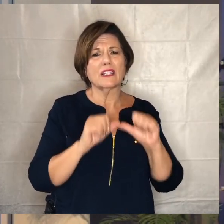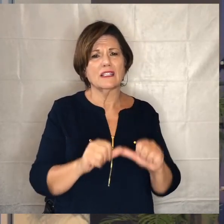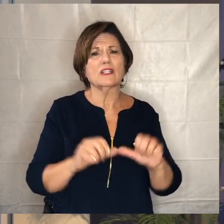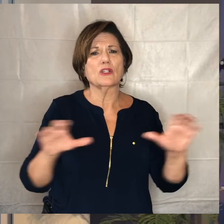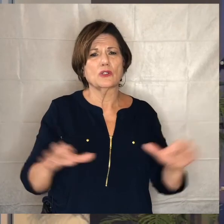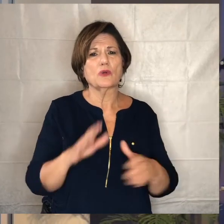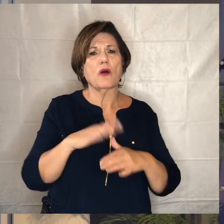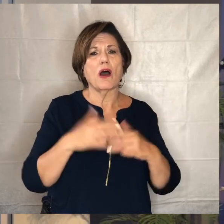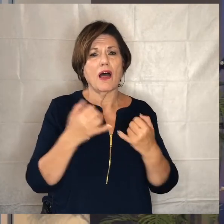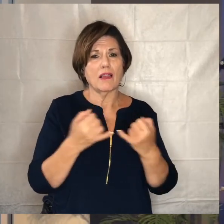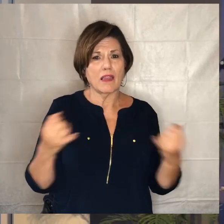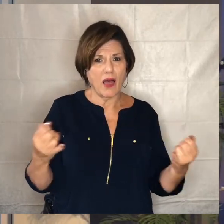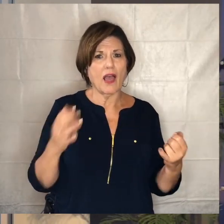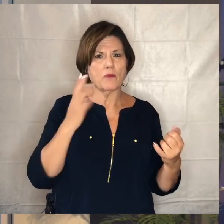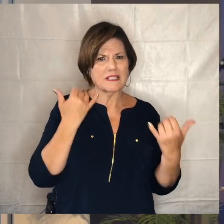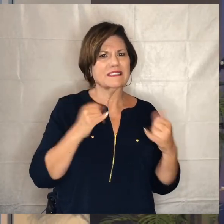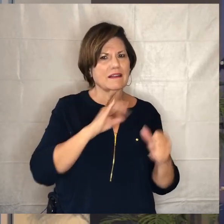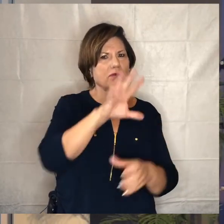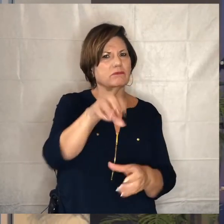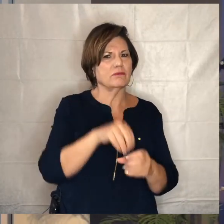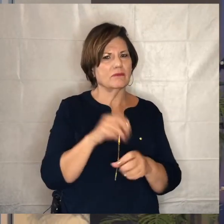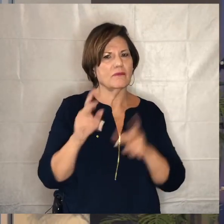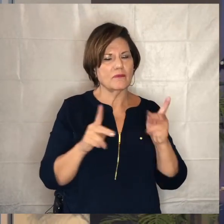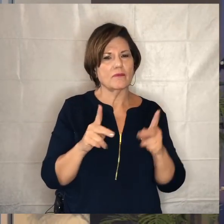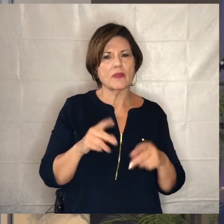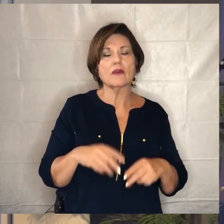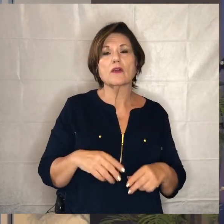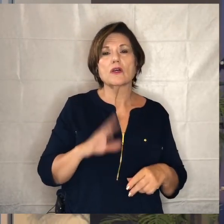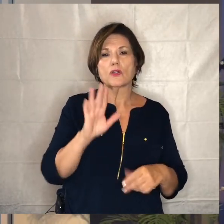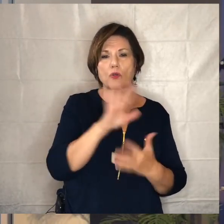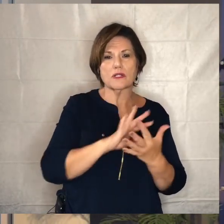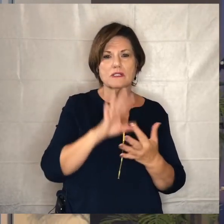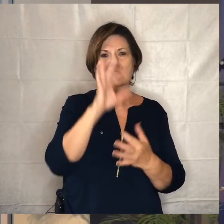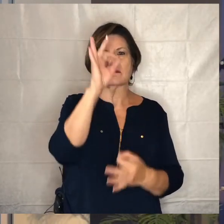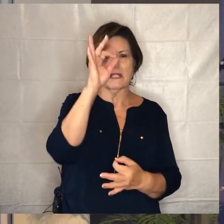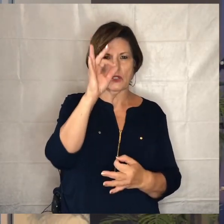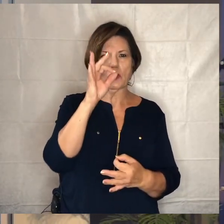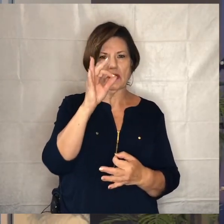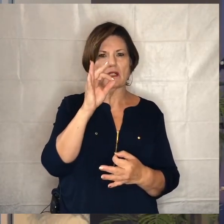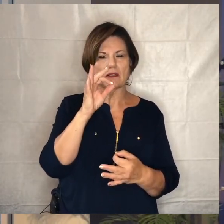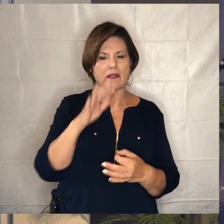online that would engage you and allow you to have your your spirit be sort of uh filled